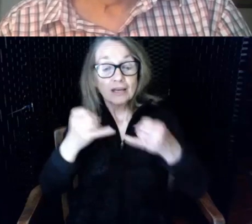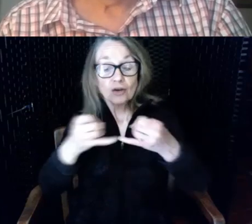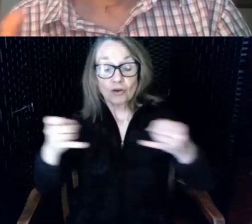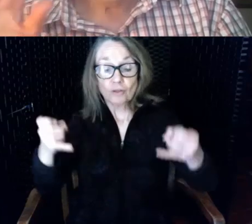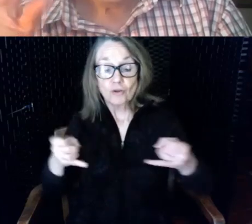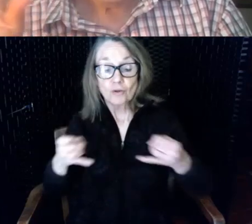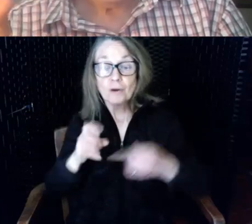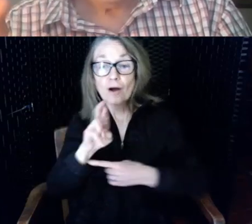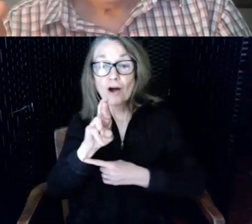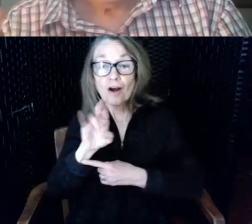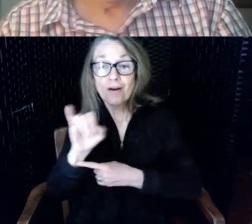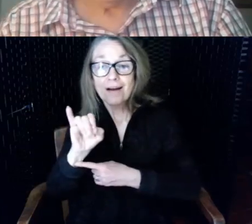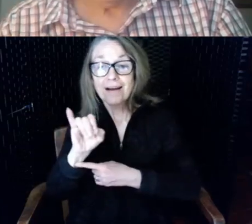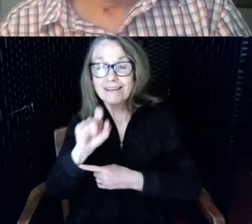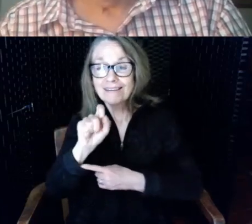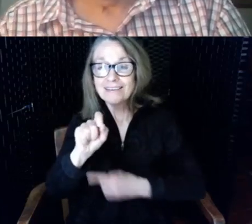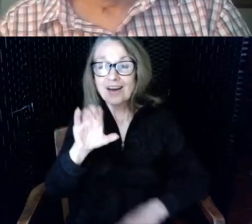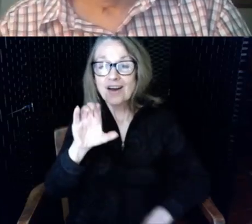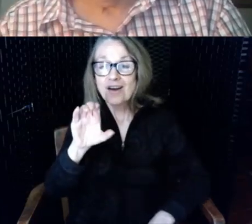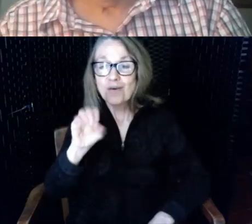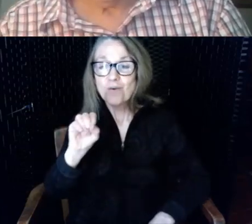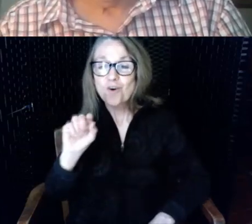our hearing loop initiatives in Rhode Island